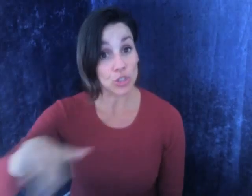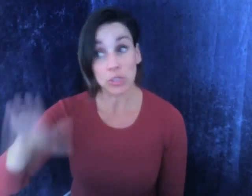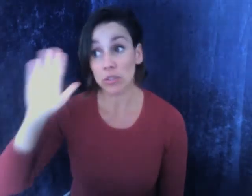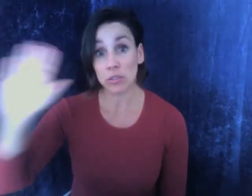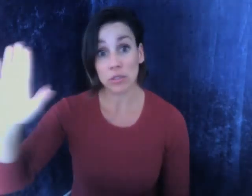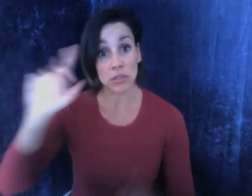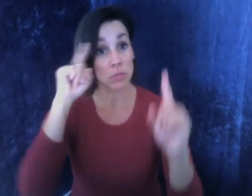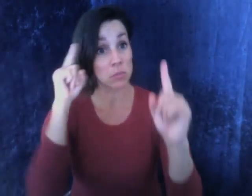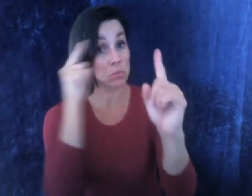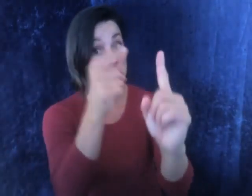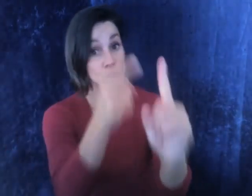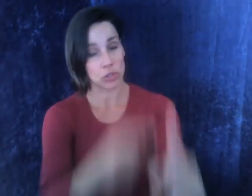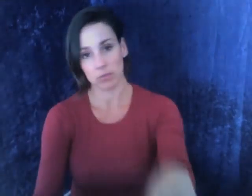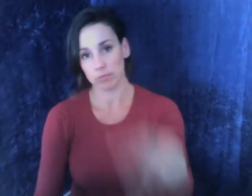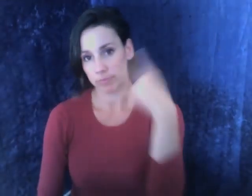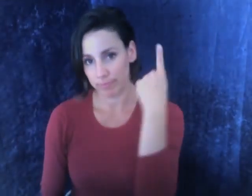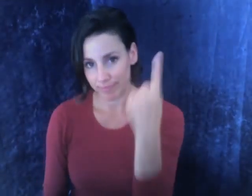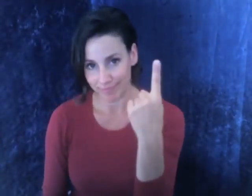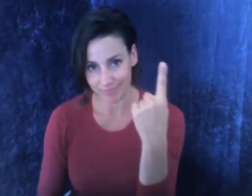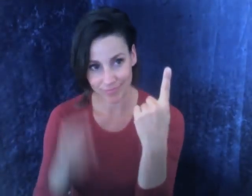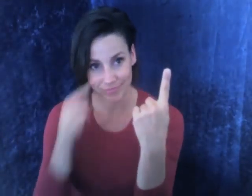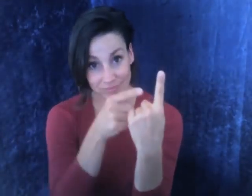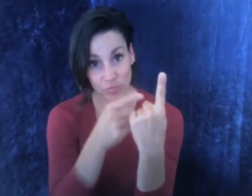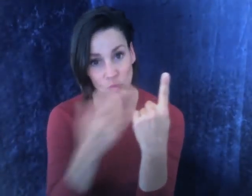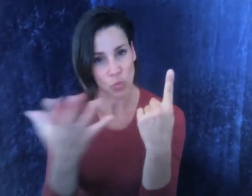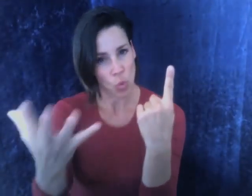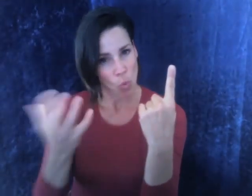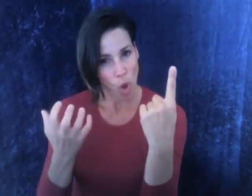Clerc's Children has one mission: